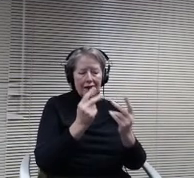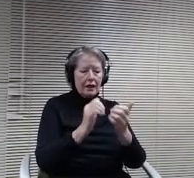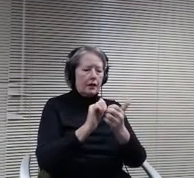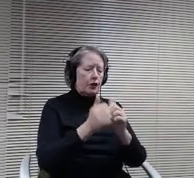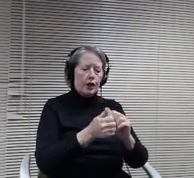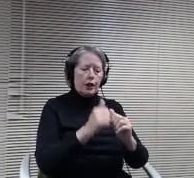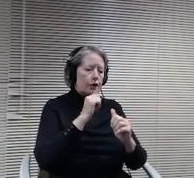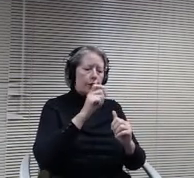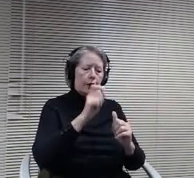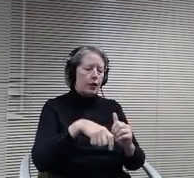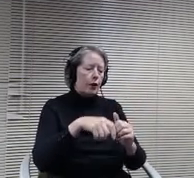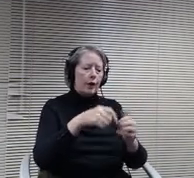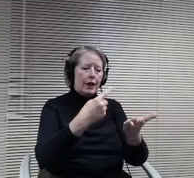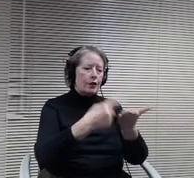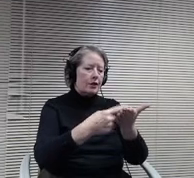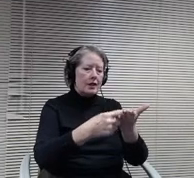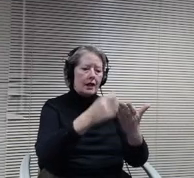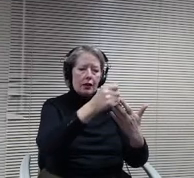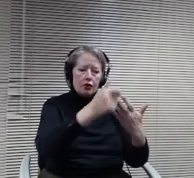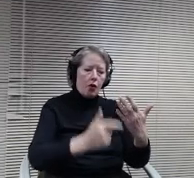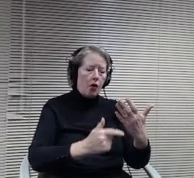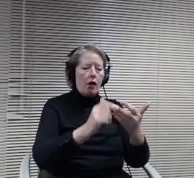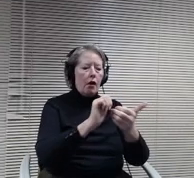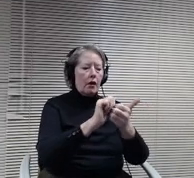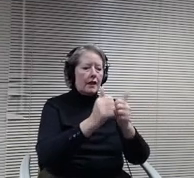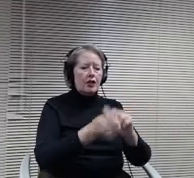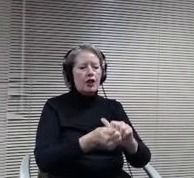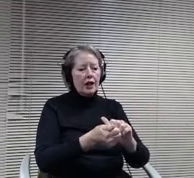incorporated. Damn MI explanation but.